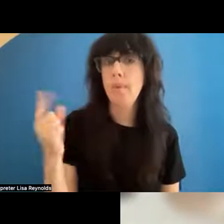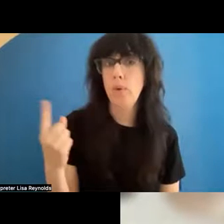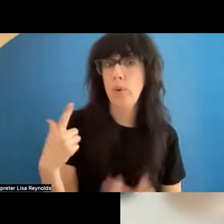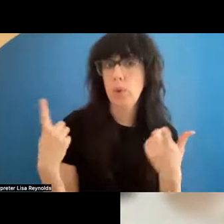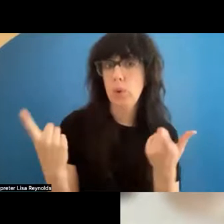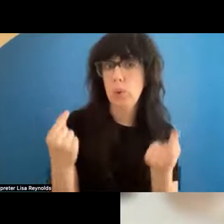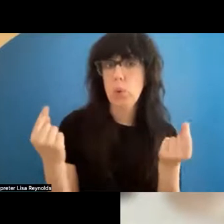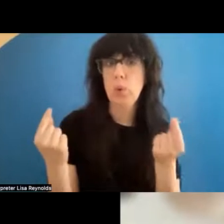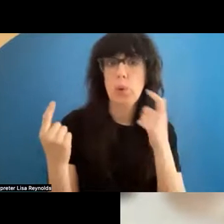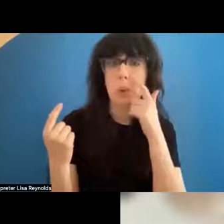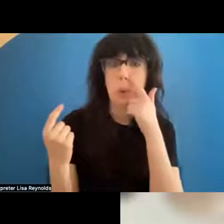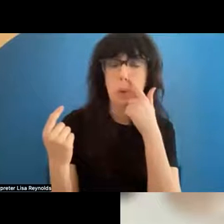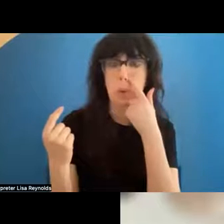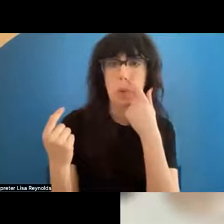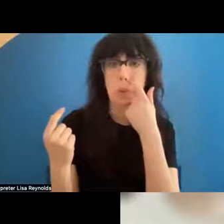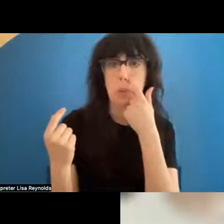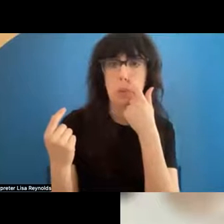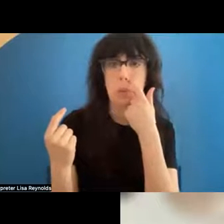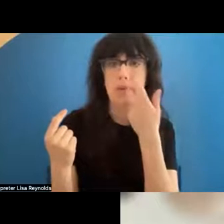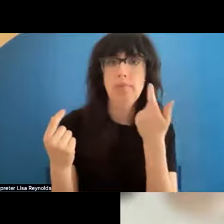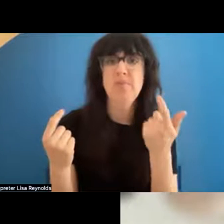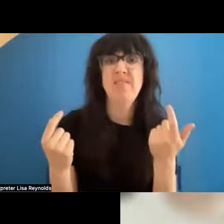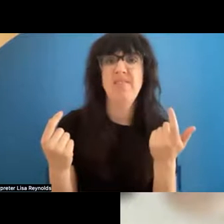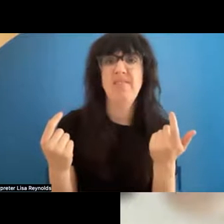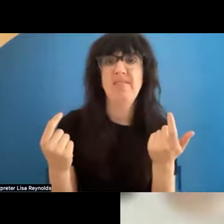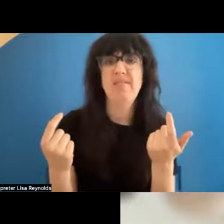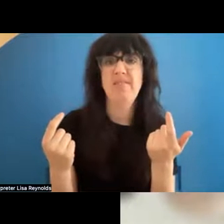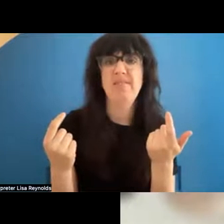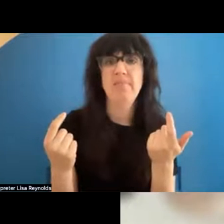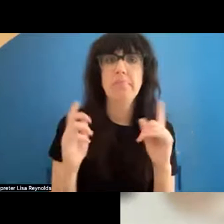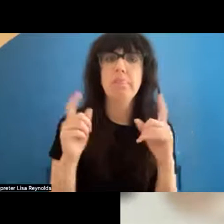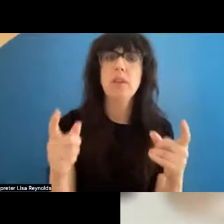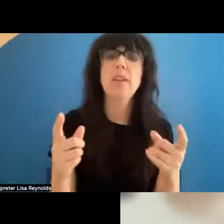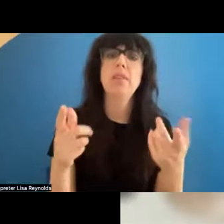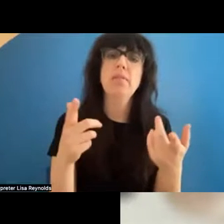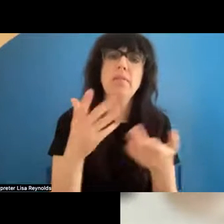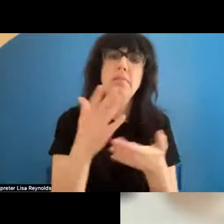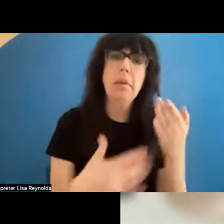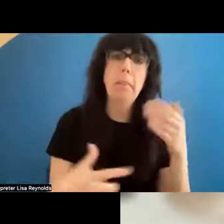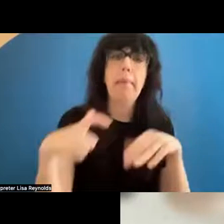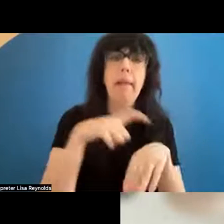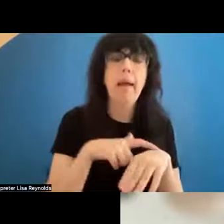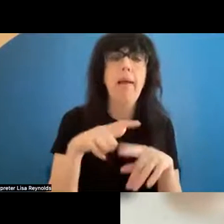you each like something of a luxurius amount of time to describe your practice and